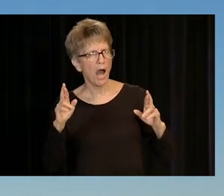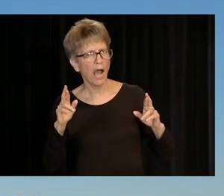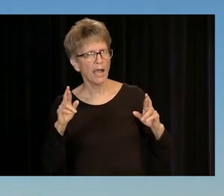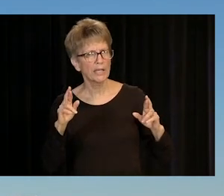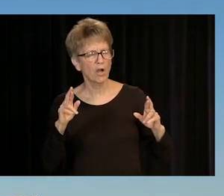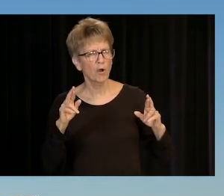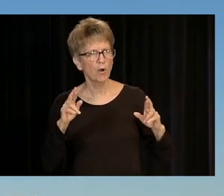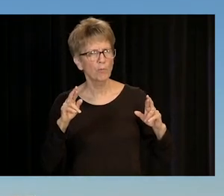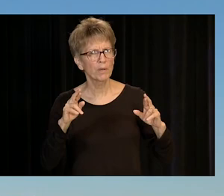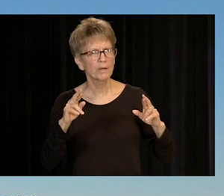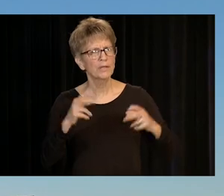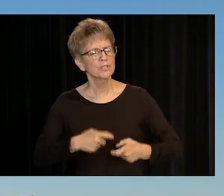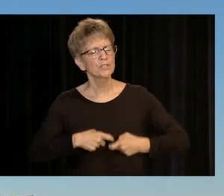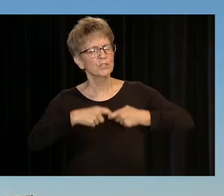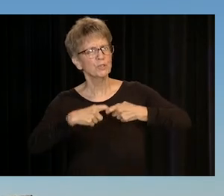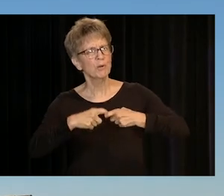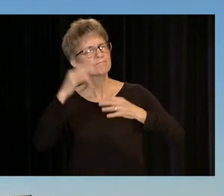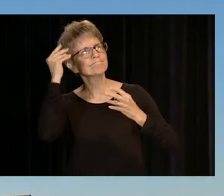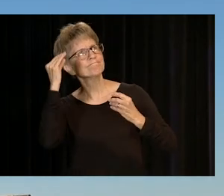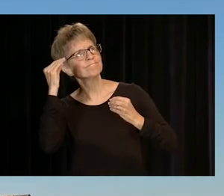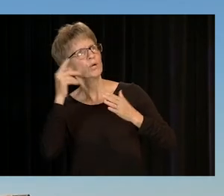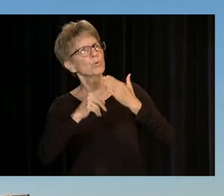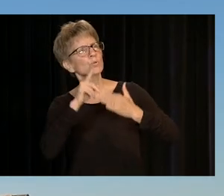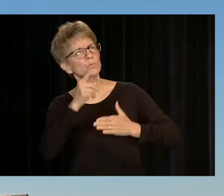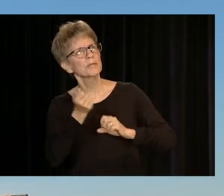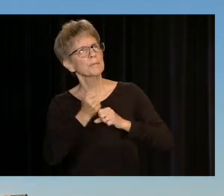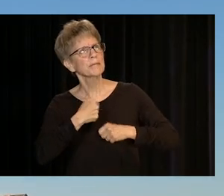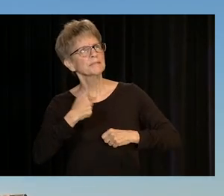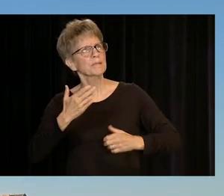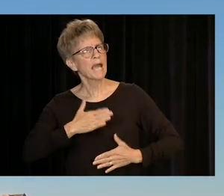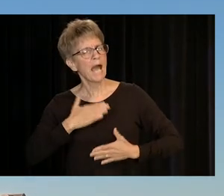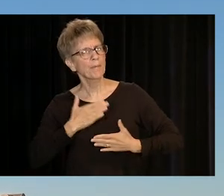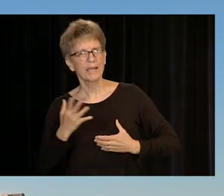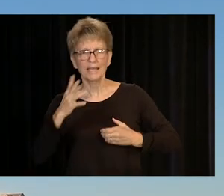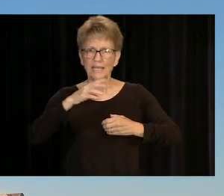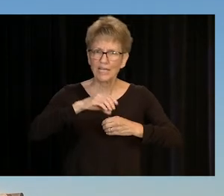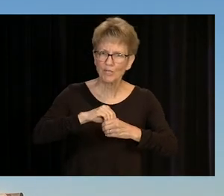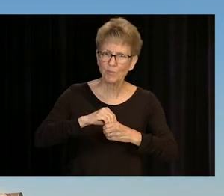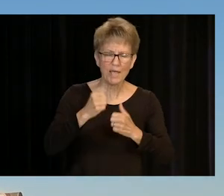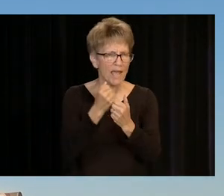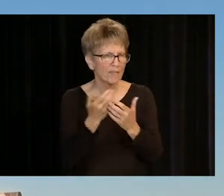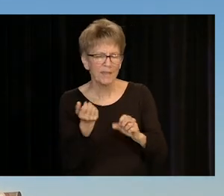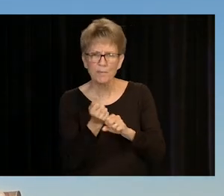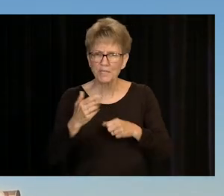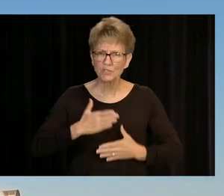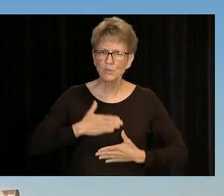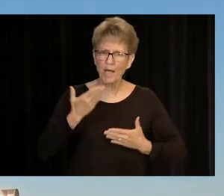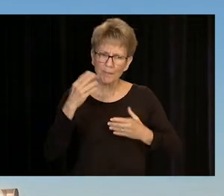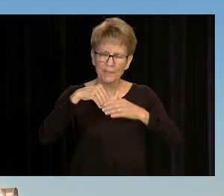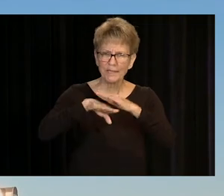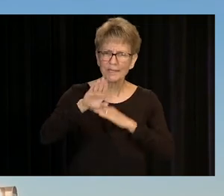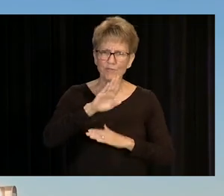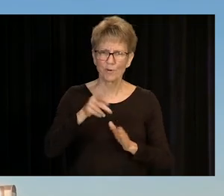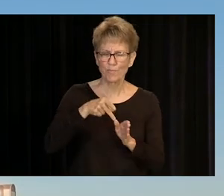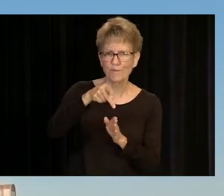TO CONSIDER WHAT REALLY DRIVES YOUR HAPPINESS, AND CHOOSE A PATH THAT INCORPORATES YOUR JOY INTO YOUR PROFESSIONAL AND PERSONAL LIFE.